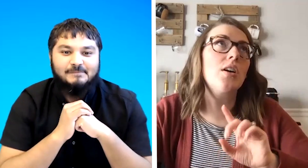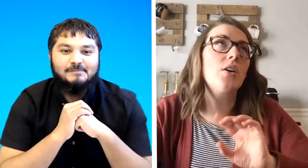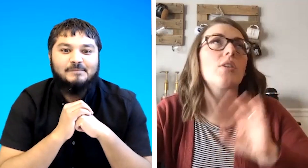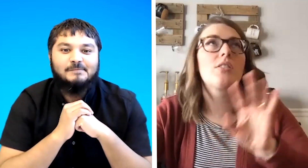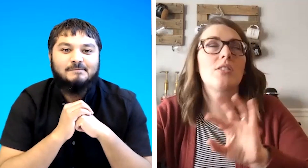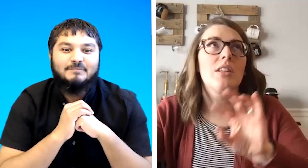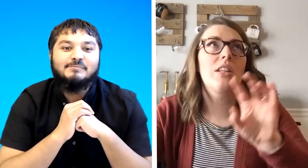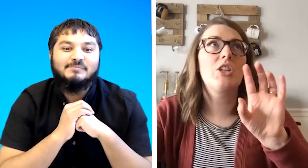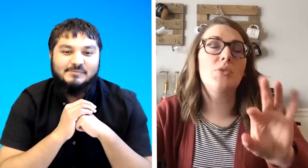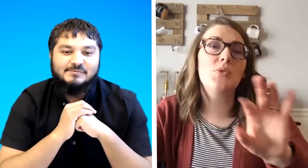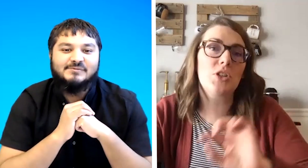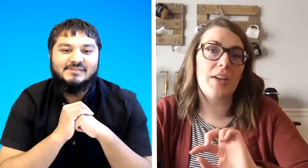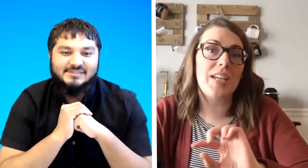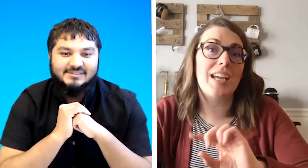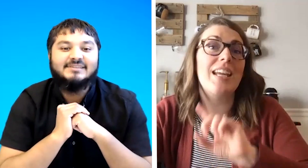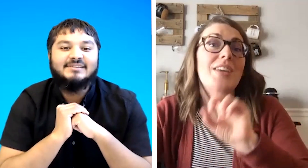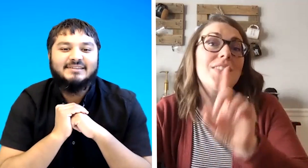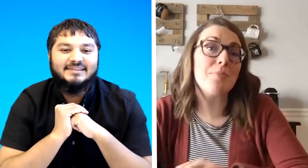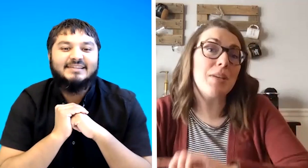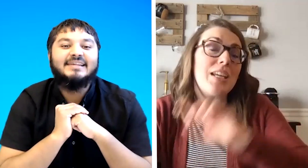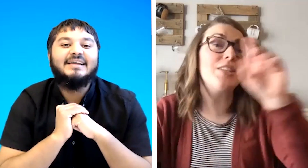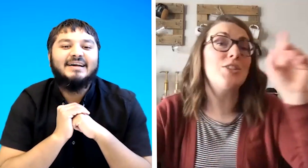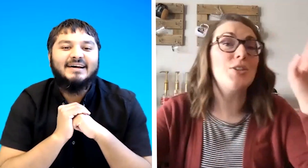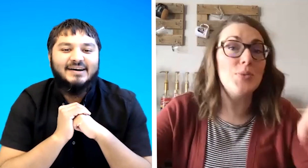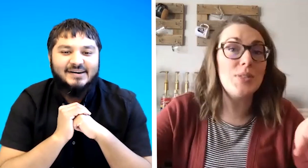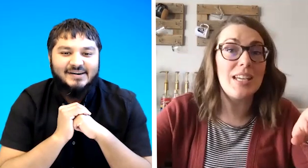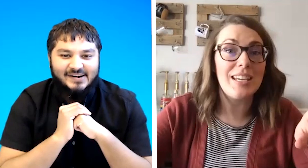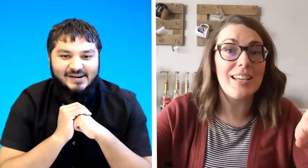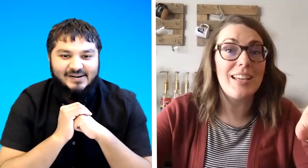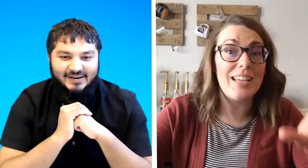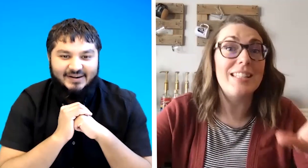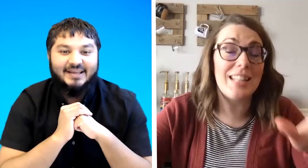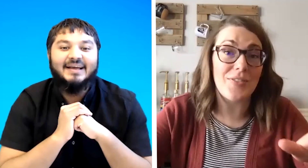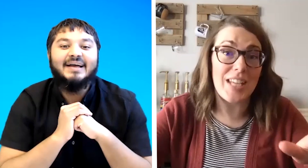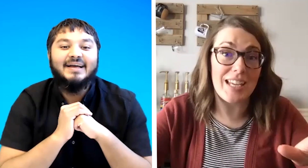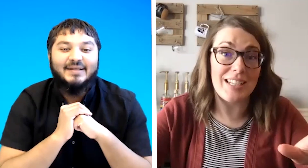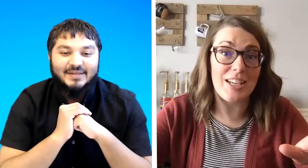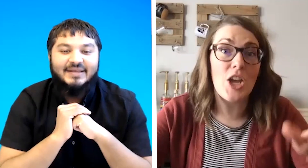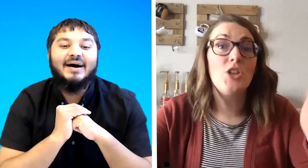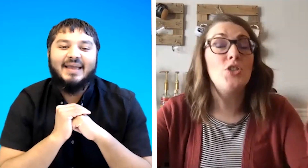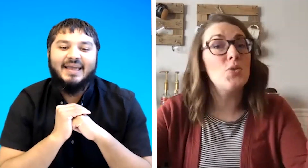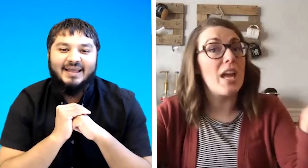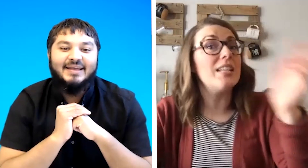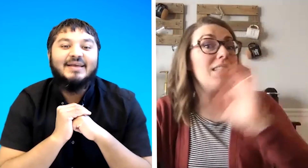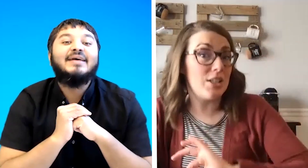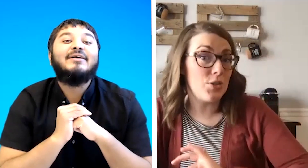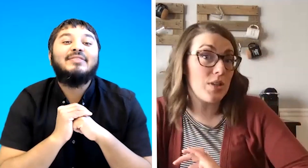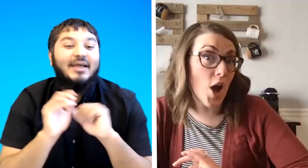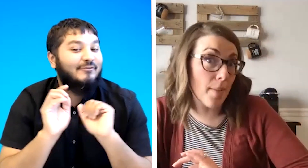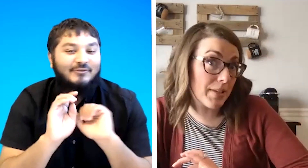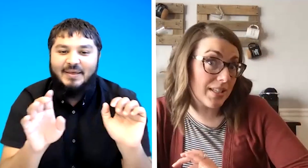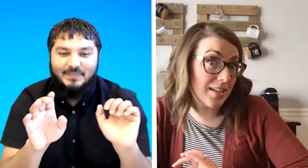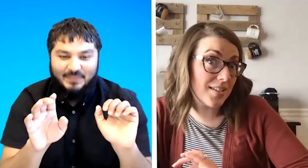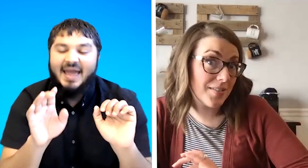or use your left hand if somebody is using is left-handed do they then do the opposite